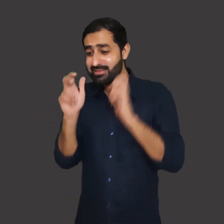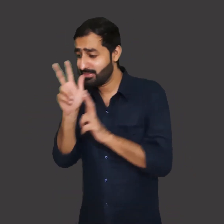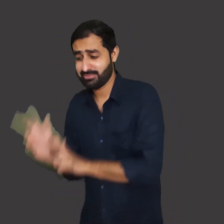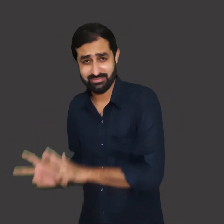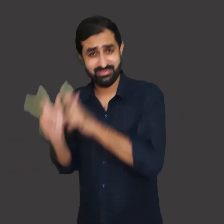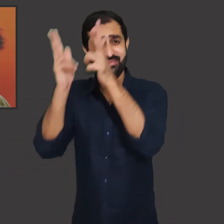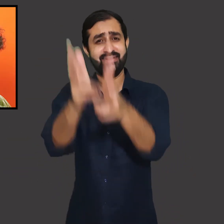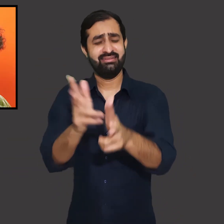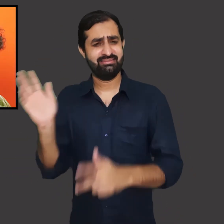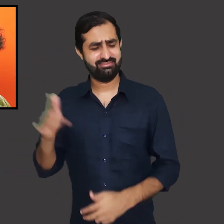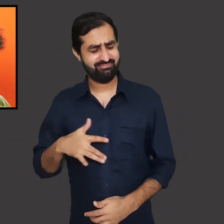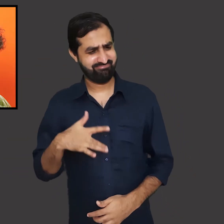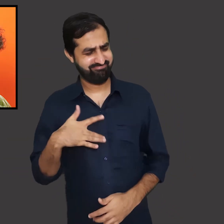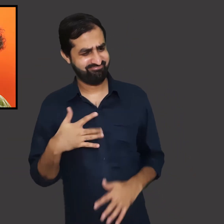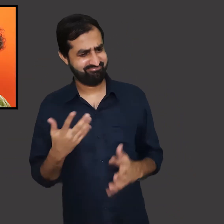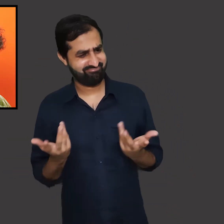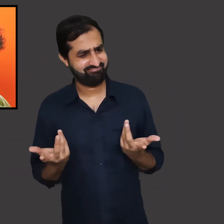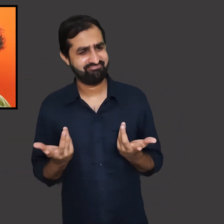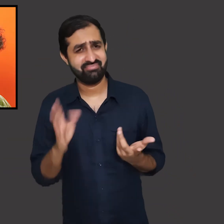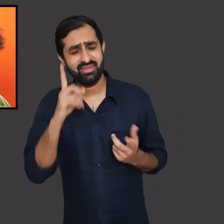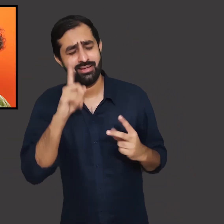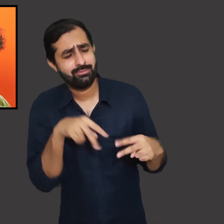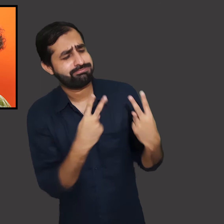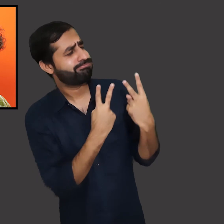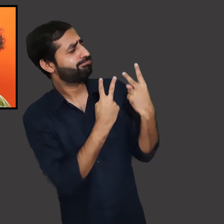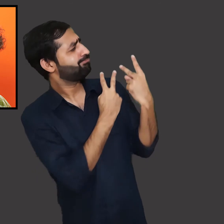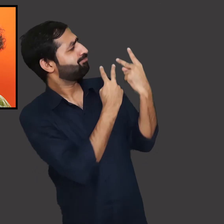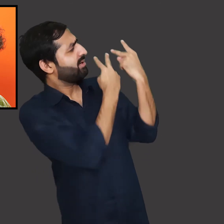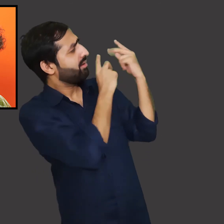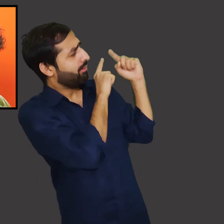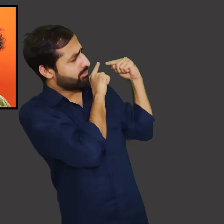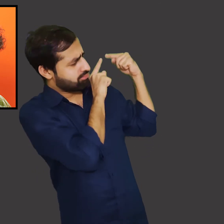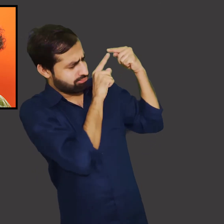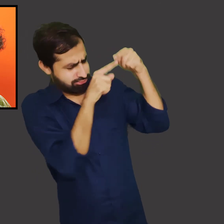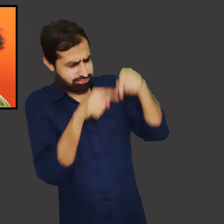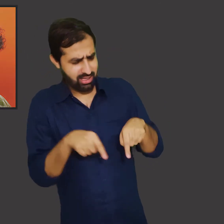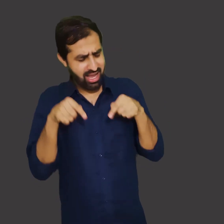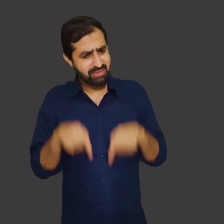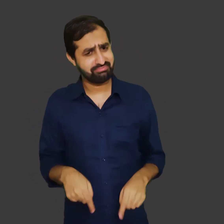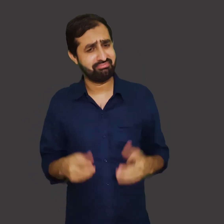Arundhati Roy says when we look at the past, today, we can see a different picture